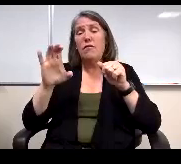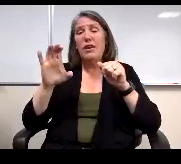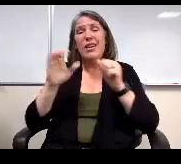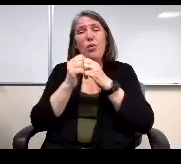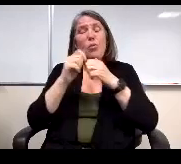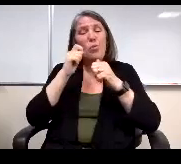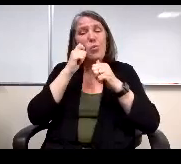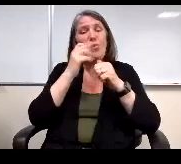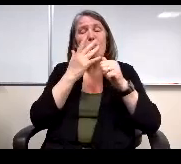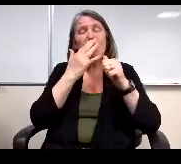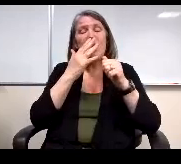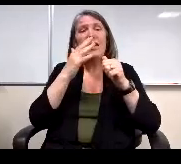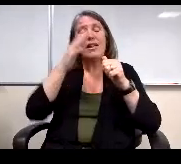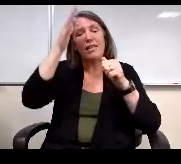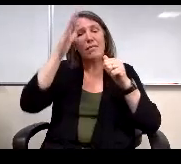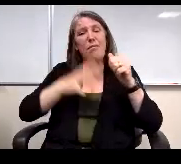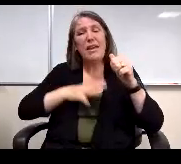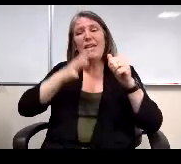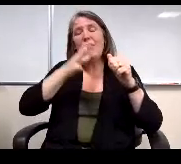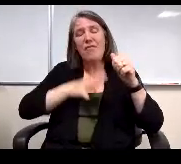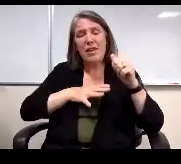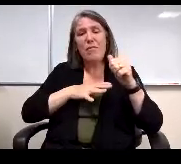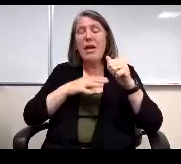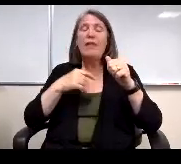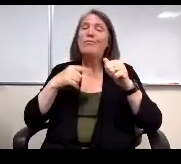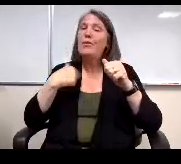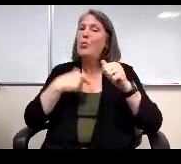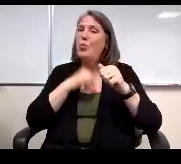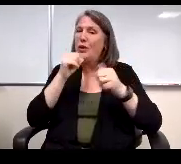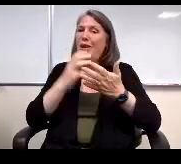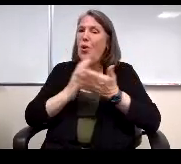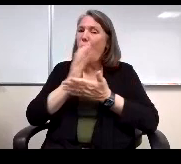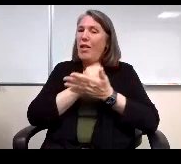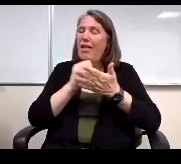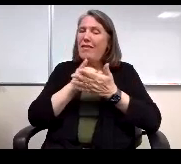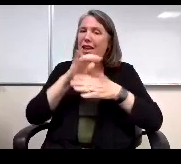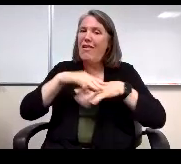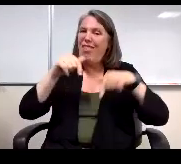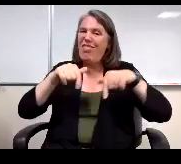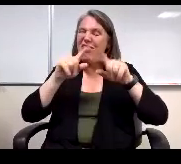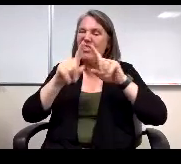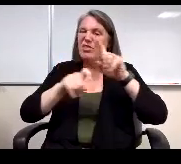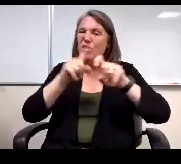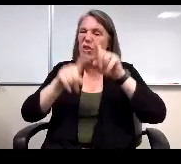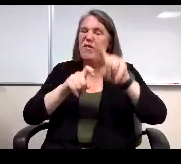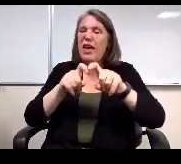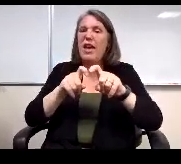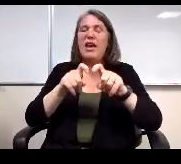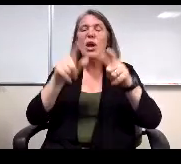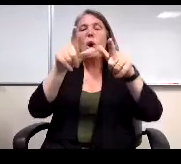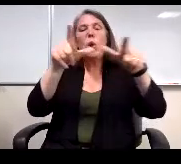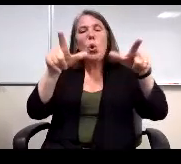We actually don't collect that on this particular site survey. So yeah, location grade, that sort of thing, but we don't have no.